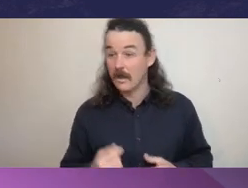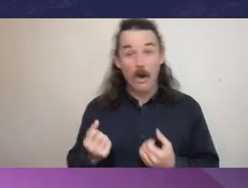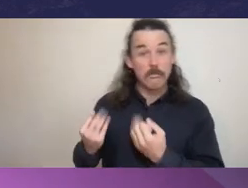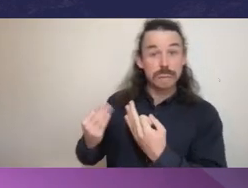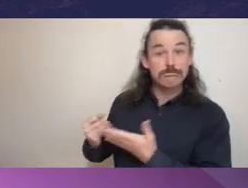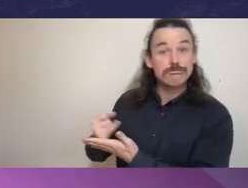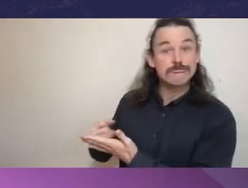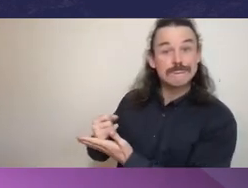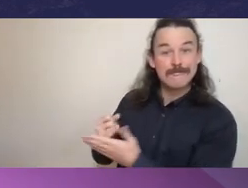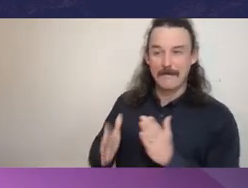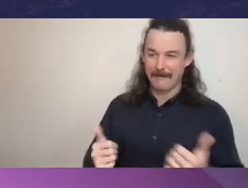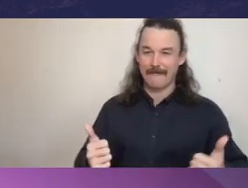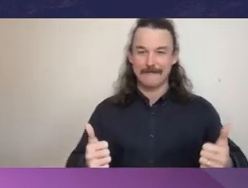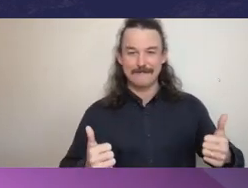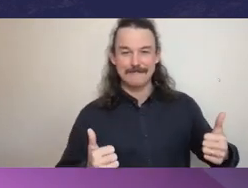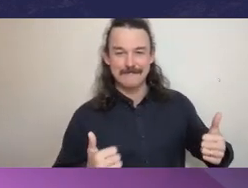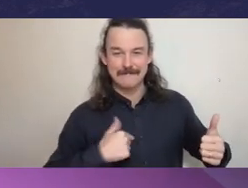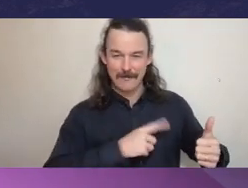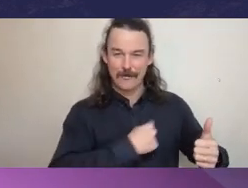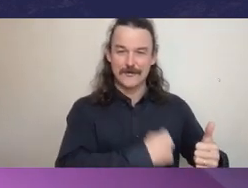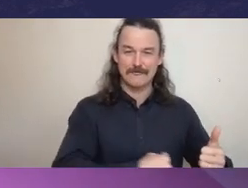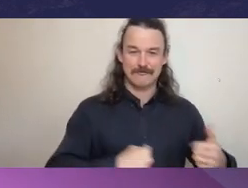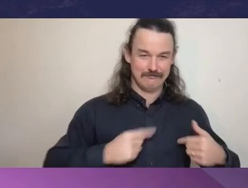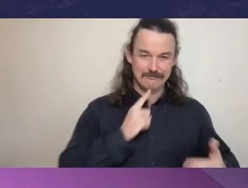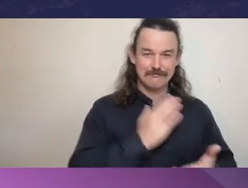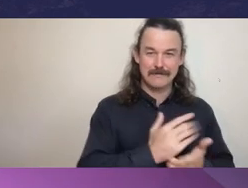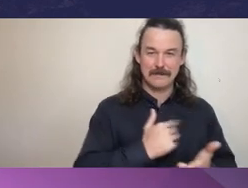You demonstrate integrity by making sure you deliver public services